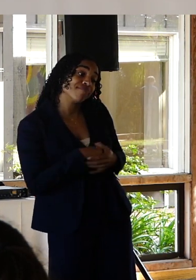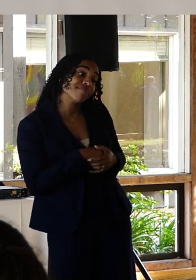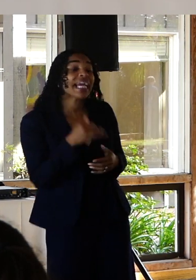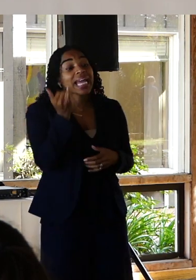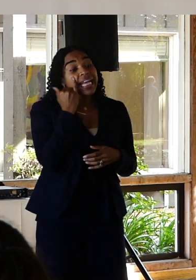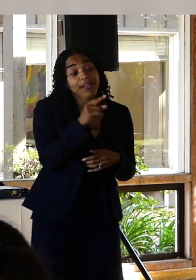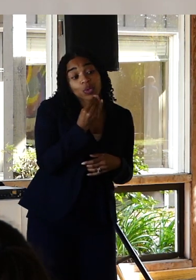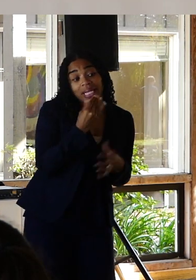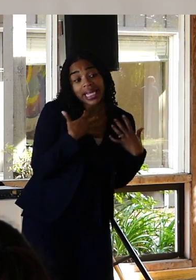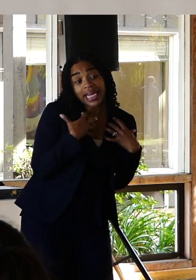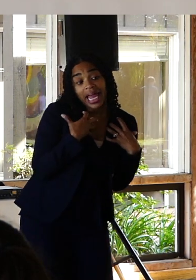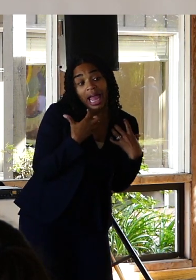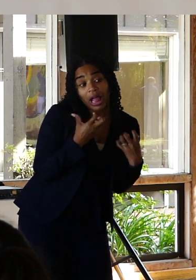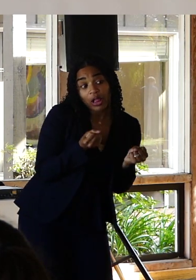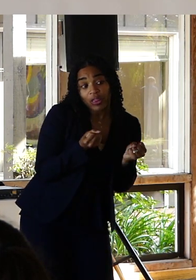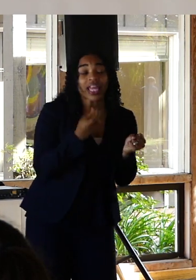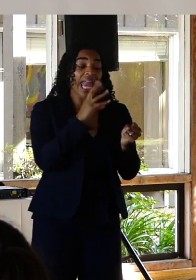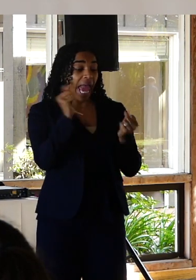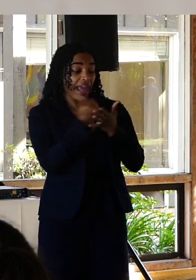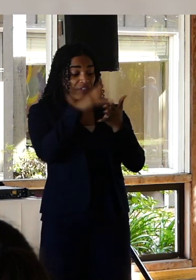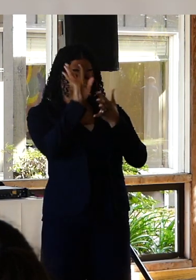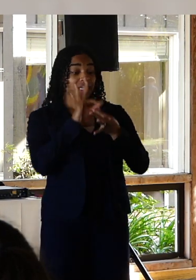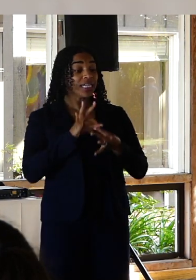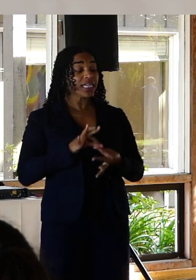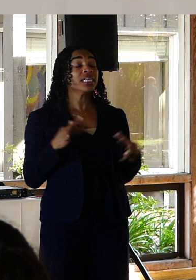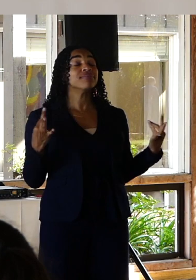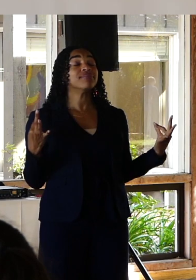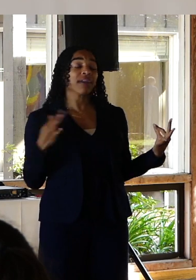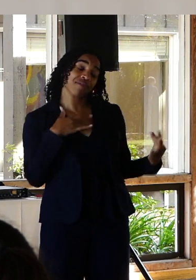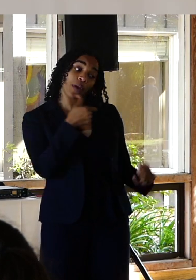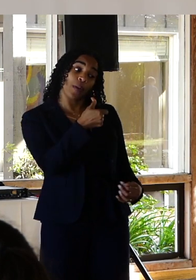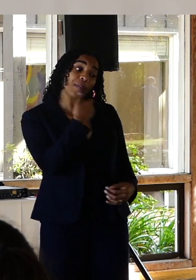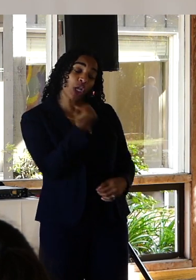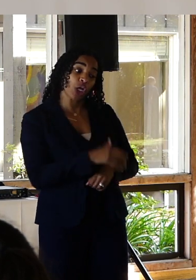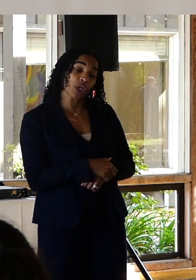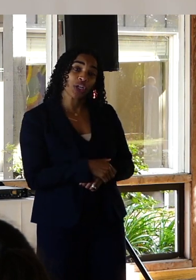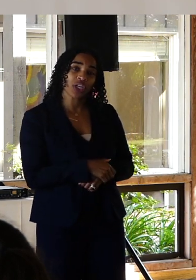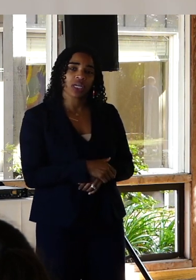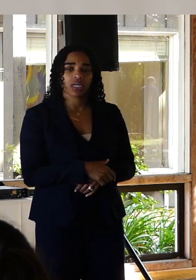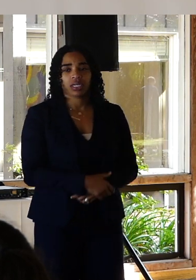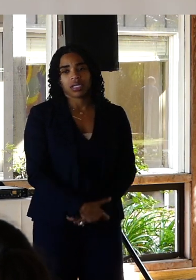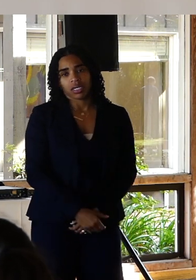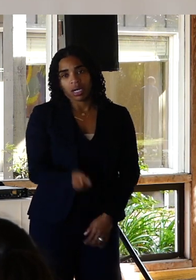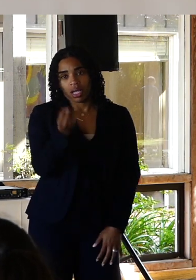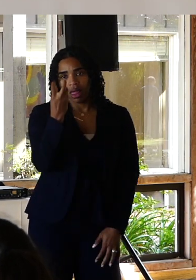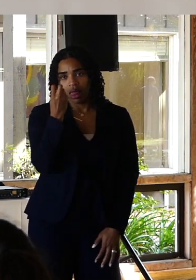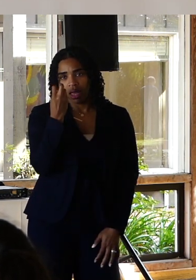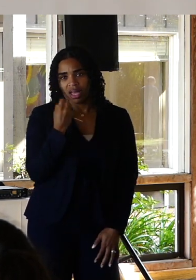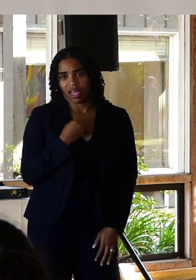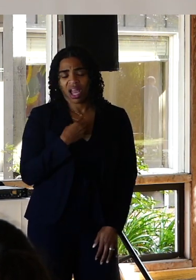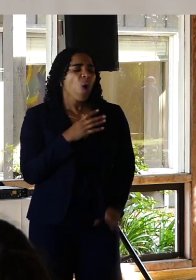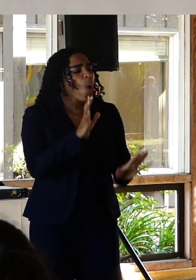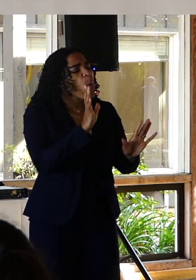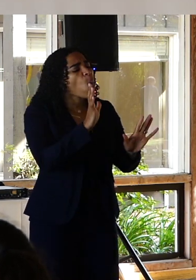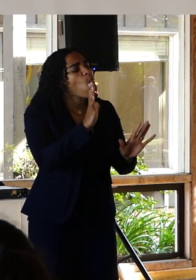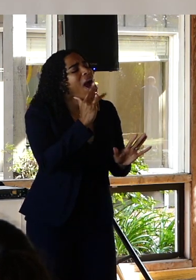eat healthy and aligned your chakras you'd feel better. Well I mean can't you just think positive